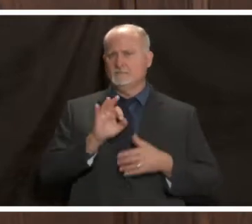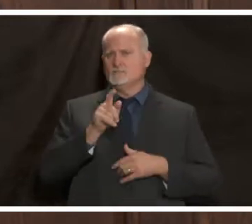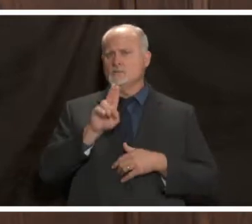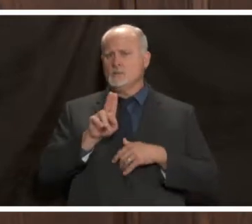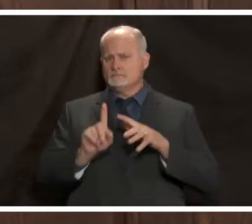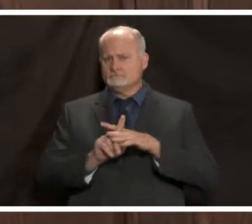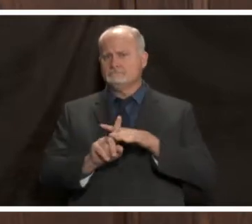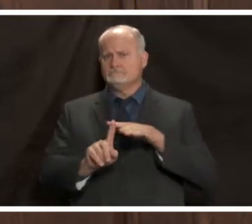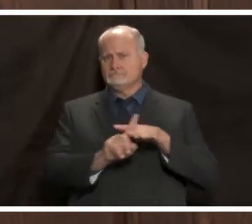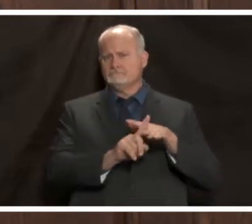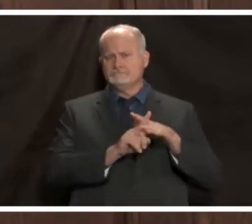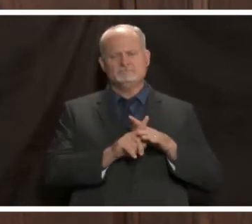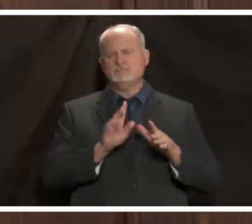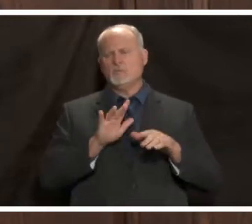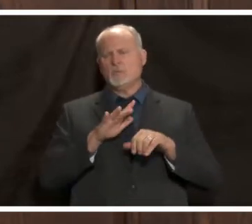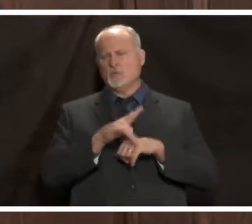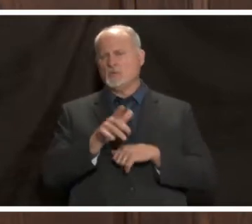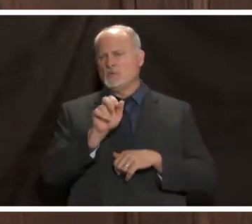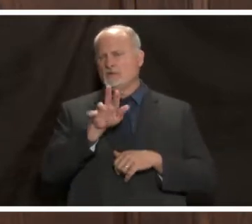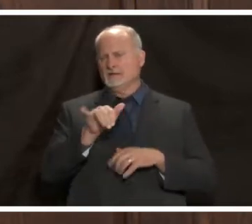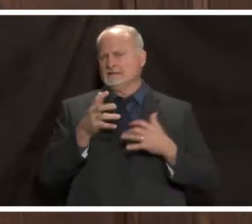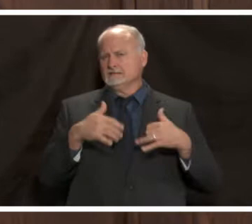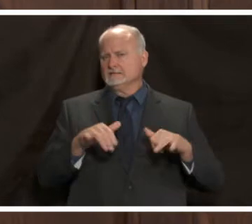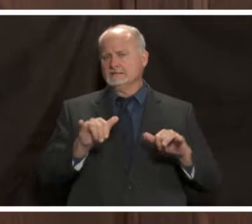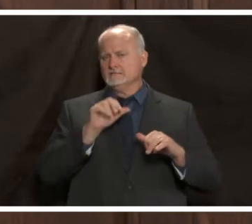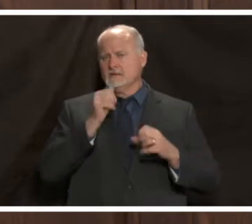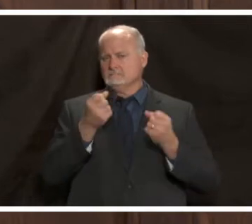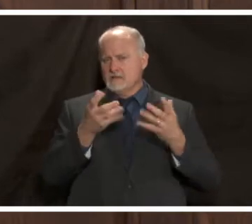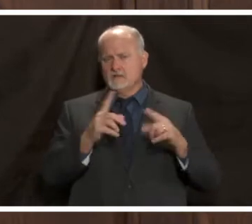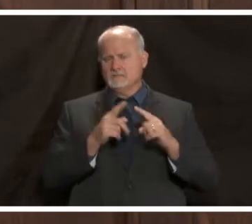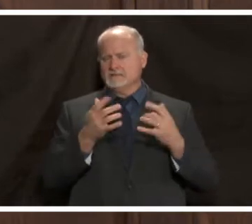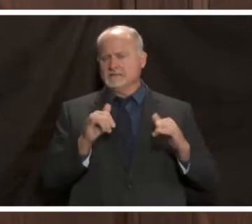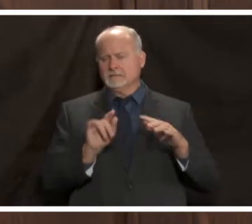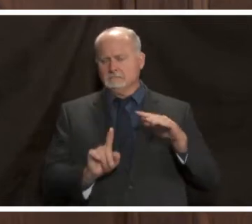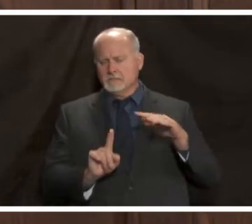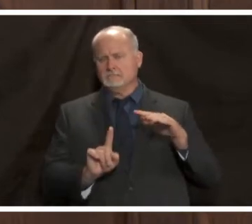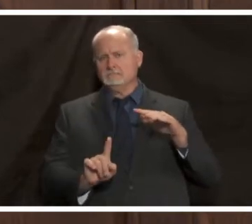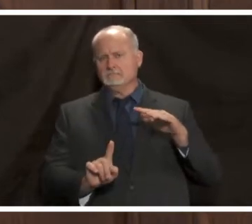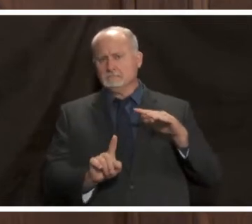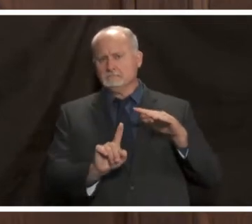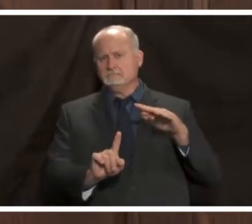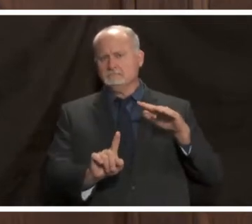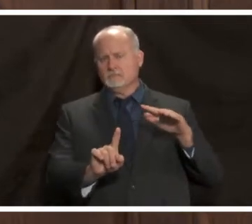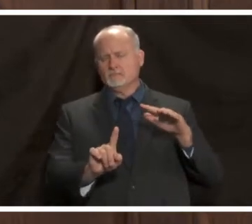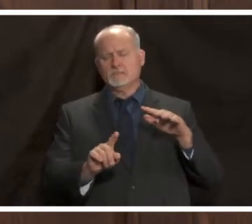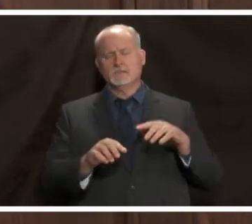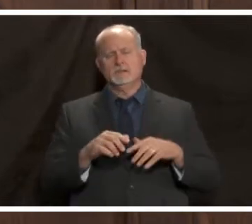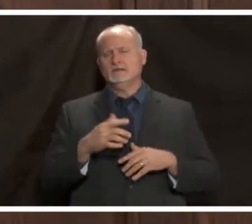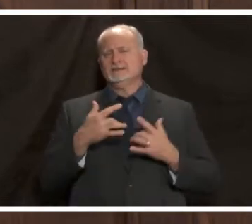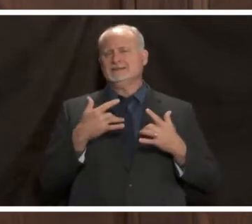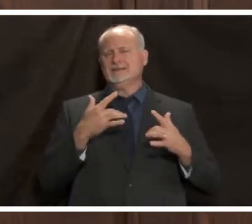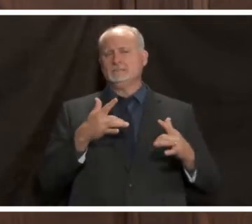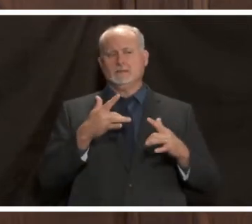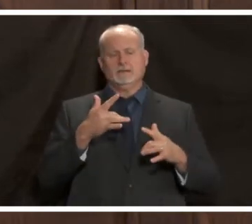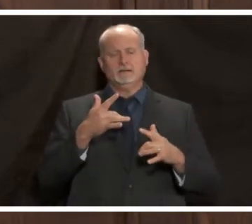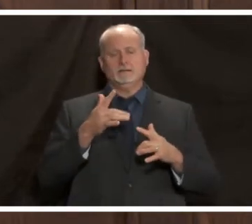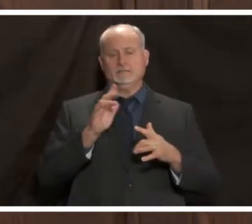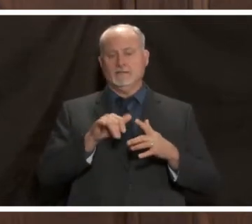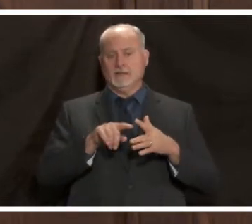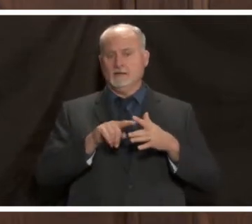but we're still very early and we expect that that peak to usually occur later in the year but just a